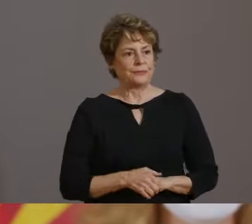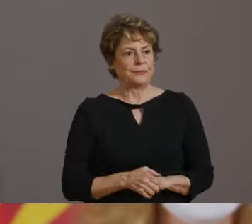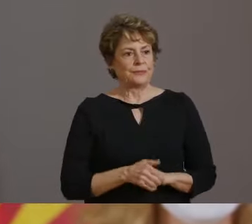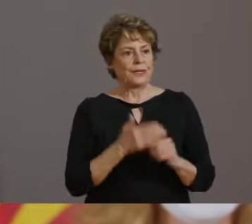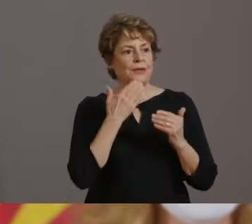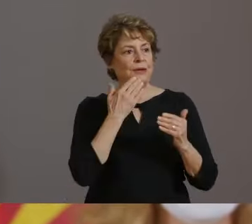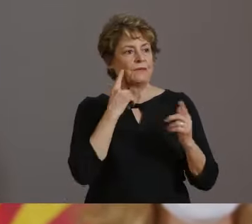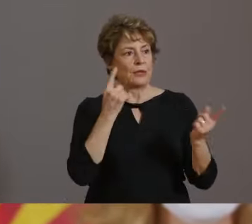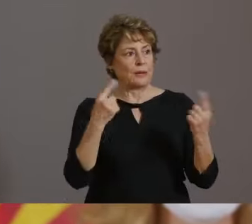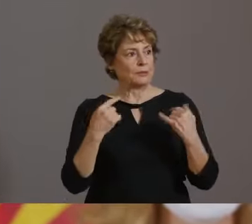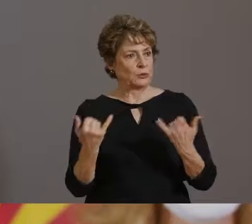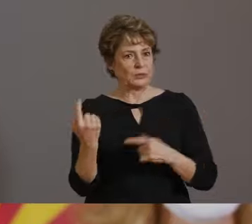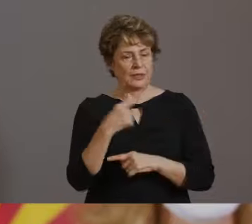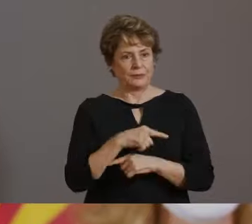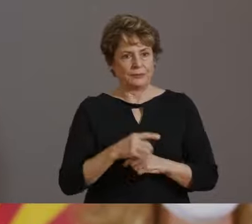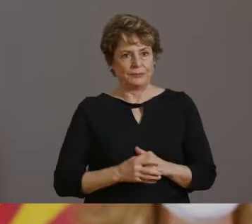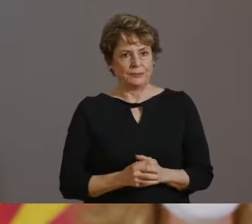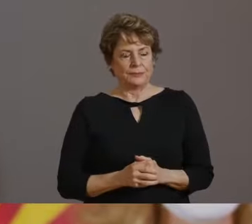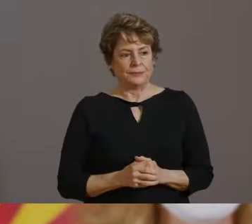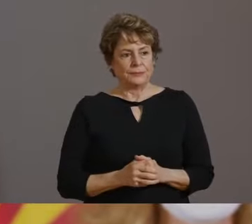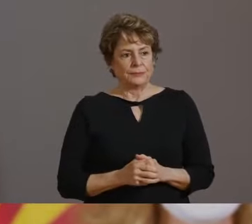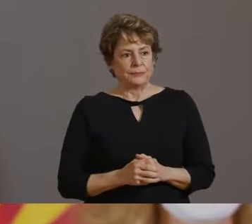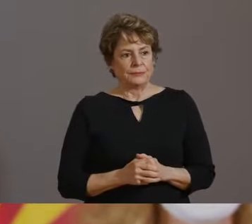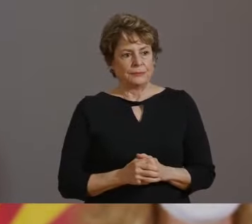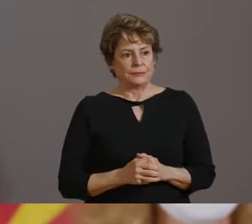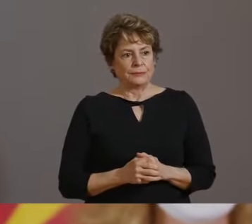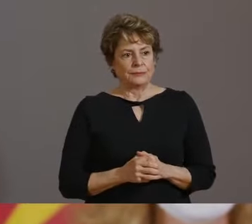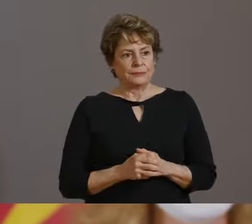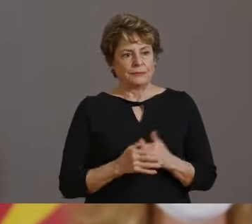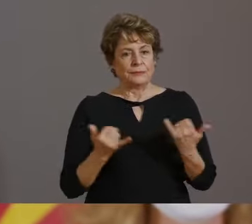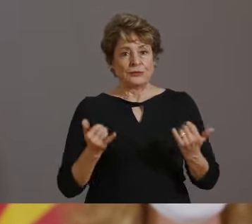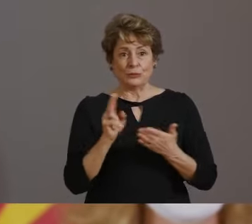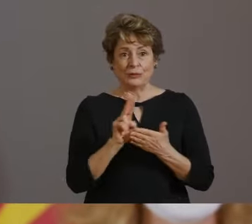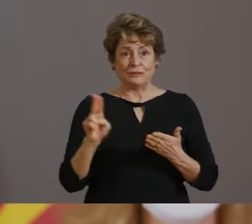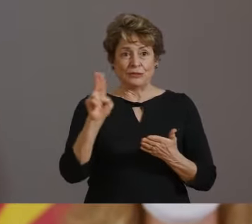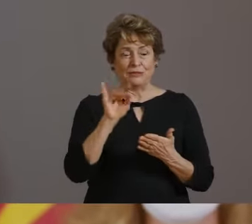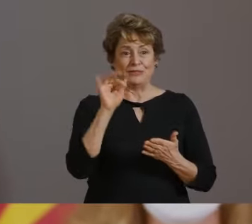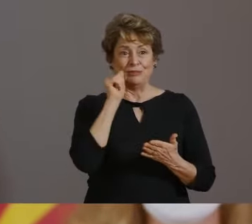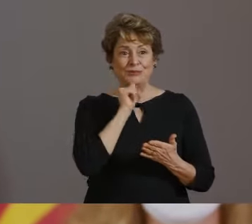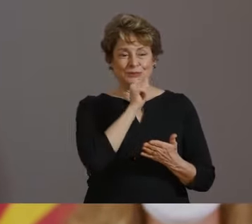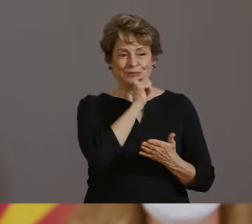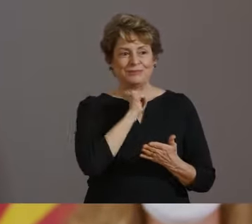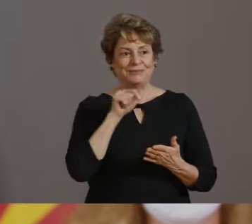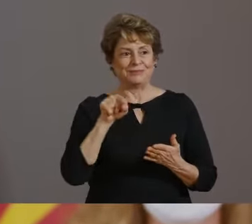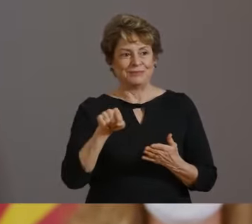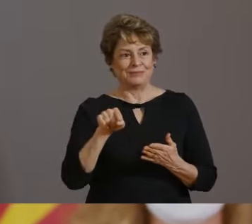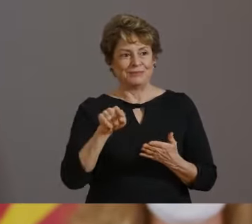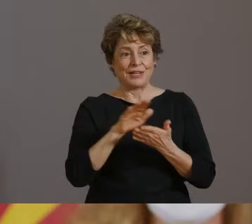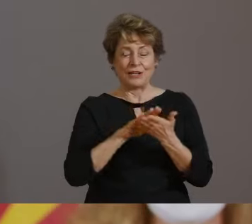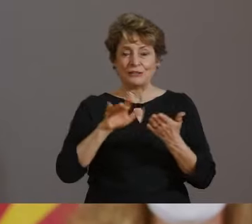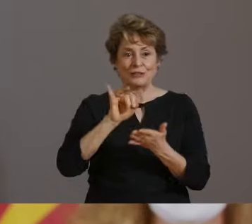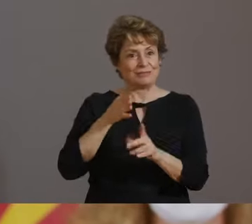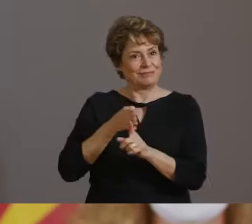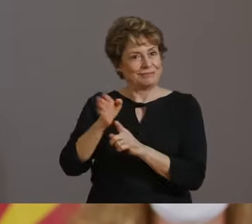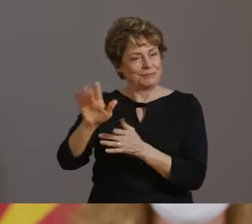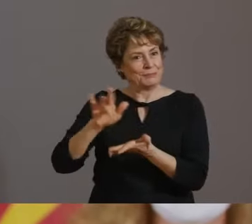WE ARE HERE AT THE UNIVERSITY OF ARIZONA COLLEGE OF MEDICINE, AND I WANT TO SEND A SPECIAL THANK YOU TO DR.